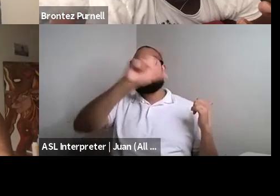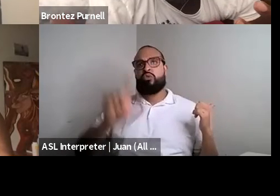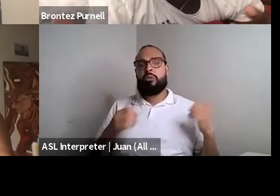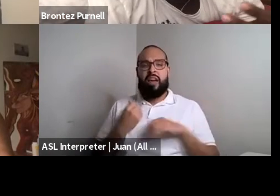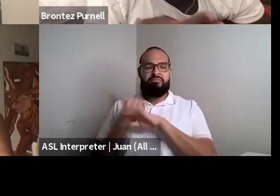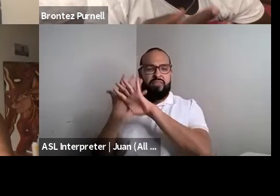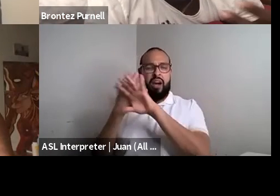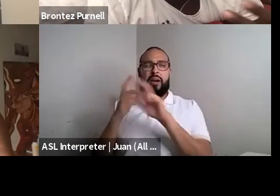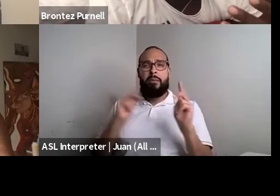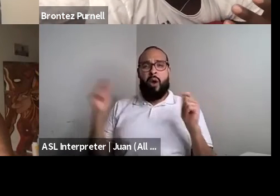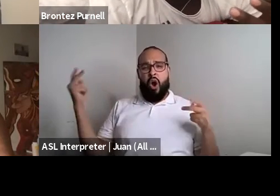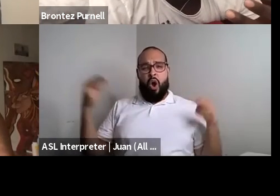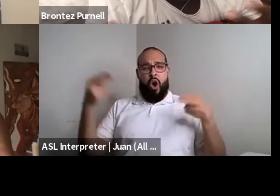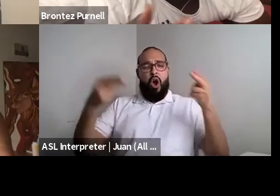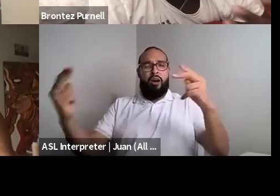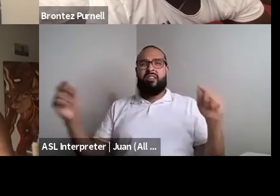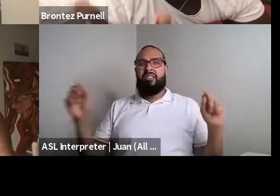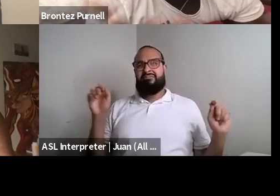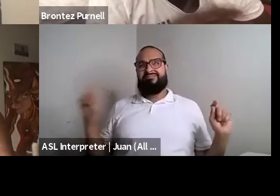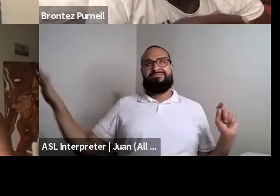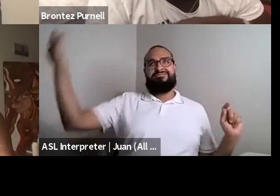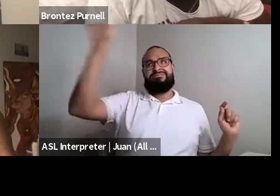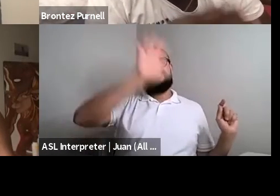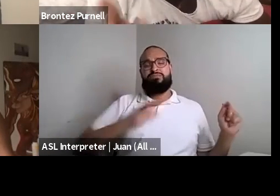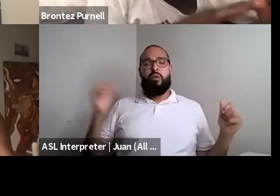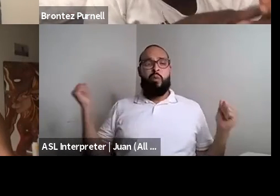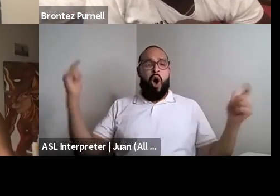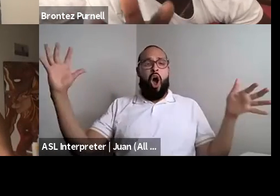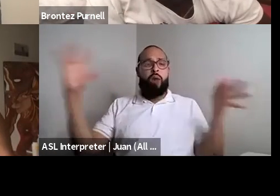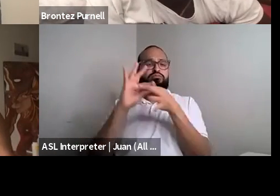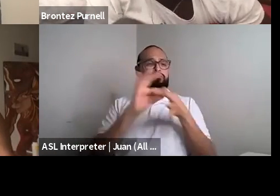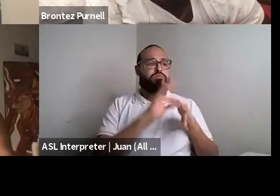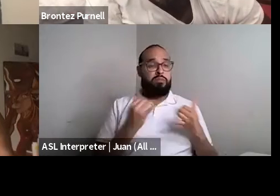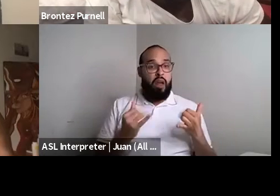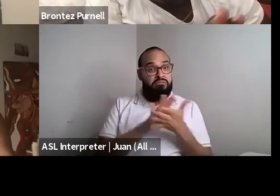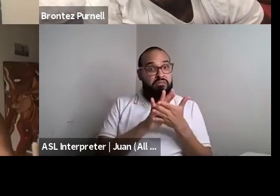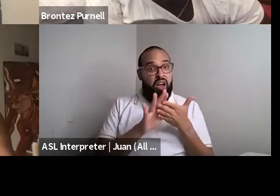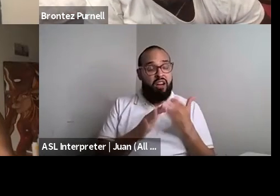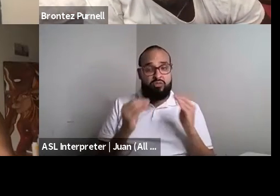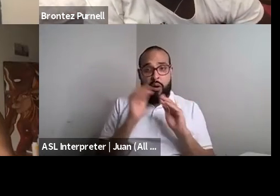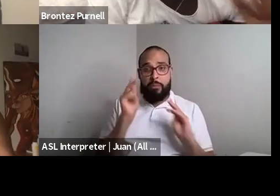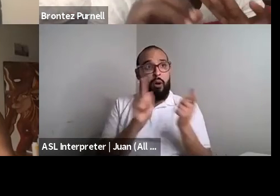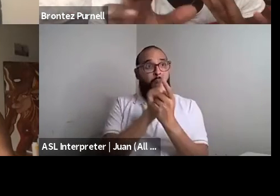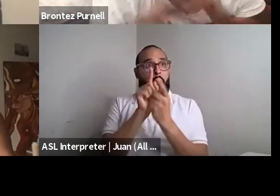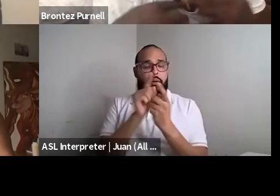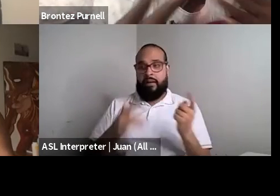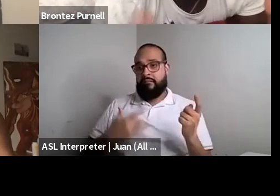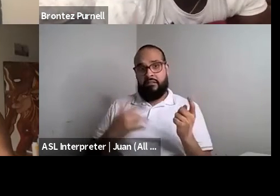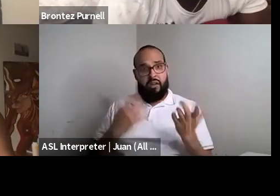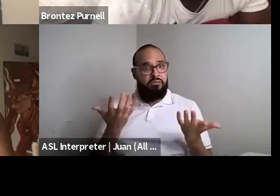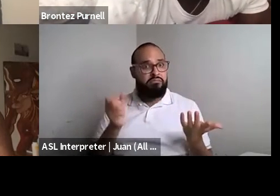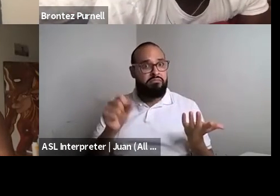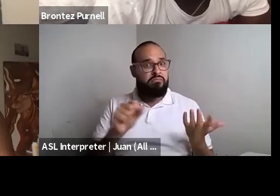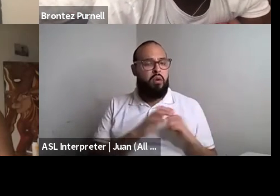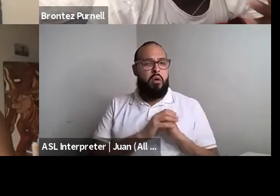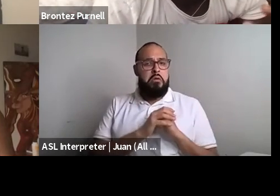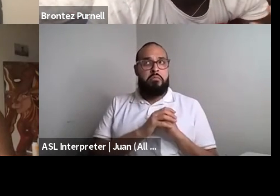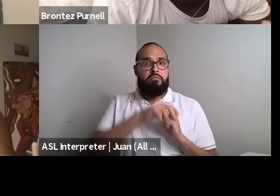Brontez Purnell: I feel like that's been like kind of nice. So I'm just saying, I'm feeling really a lot. I love vibe. I'm glad to see all your here.